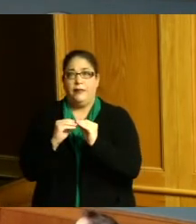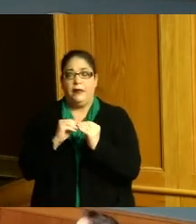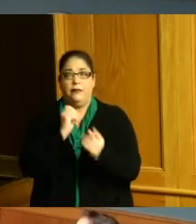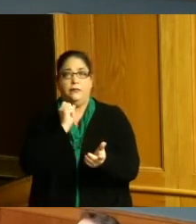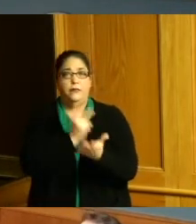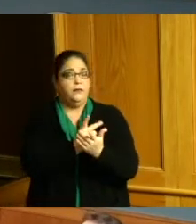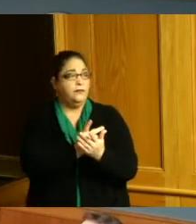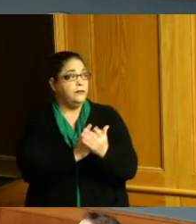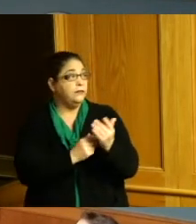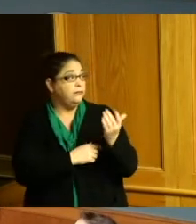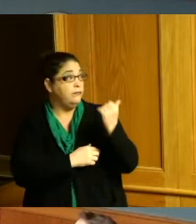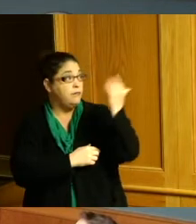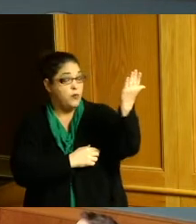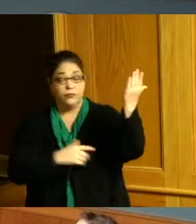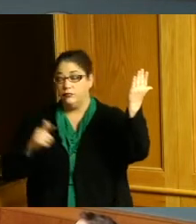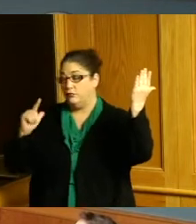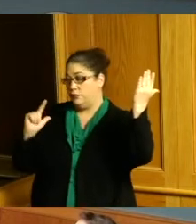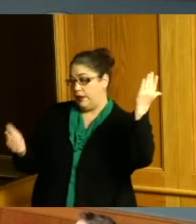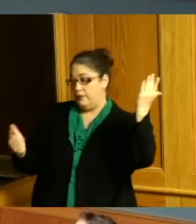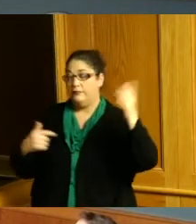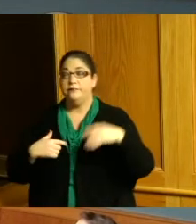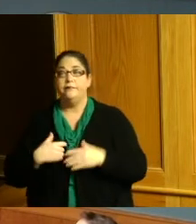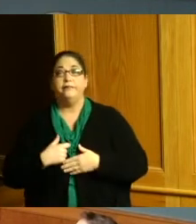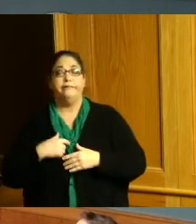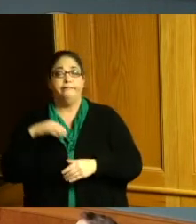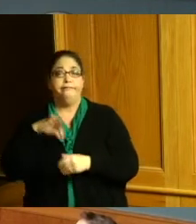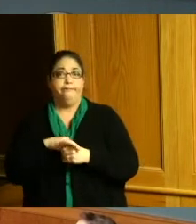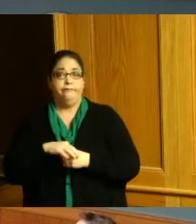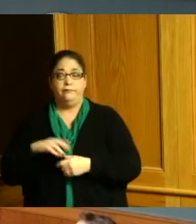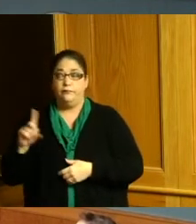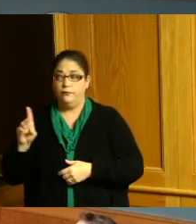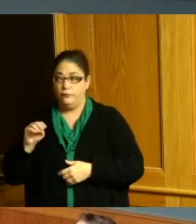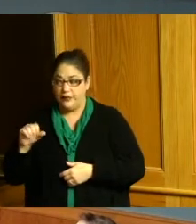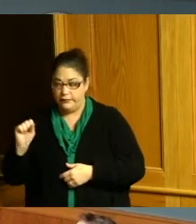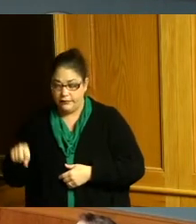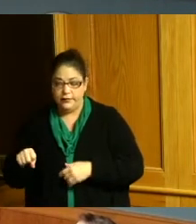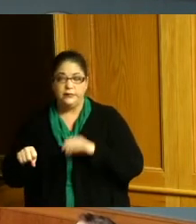second Commissioner Summerow Dumas yes Commissioner Reece yes Commissioner Driehaus